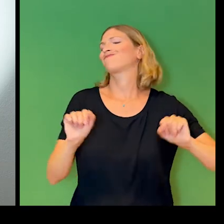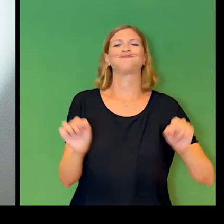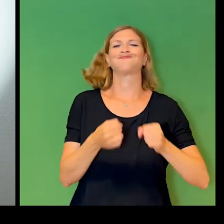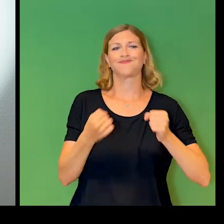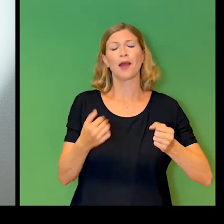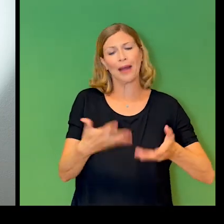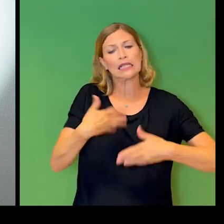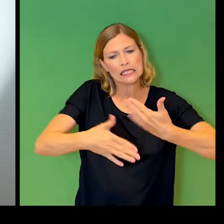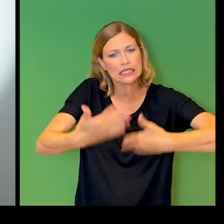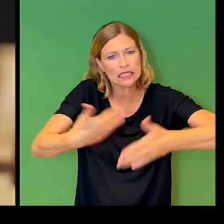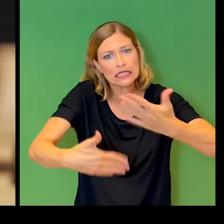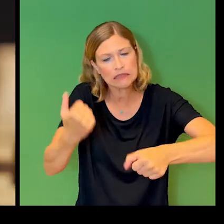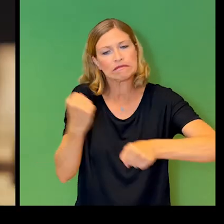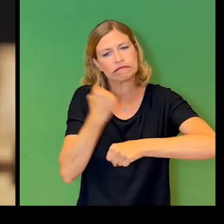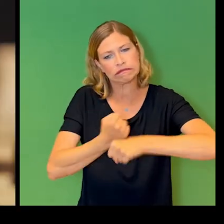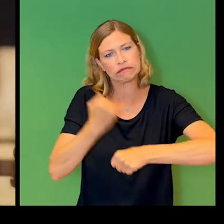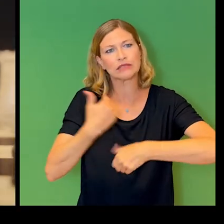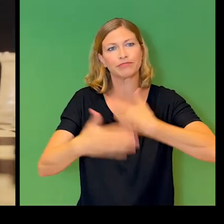during the pandemic.